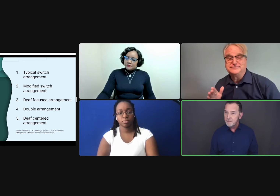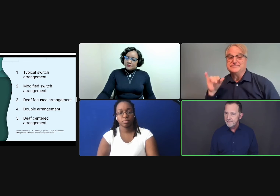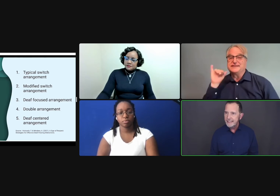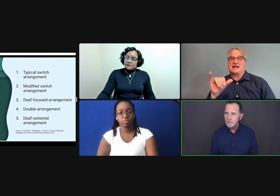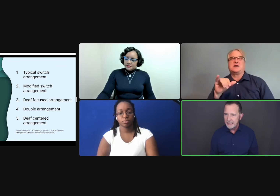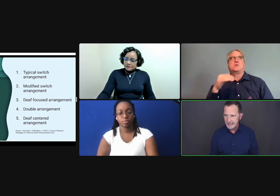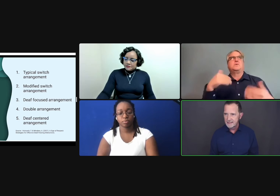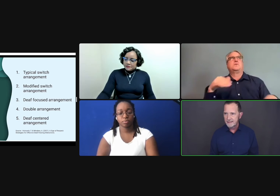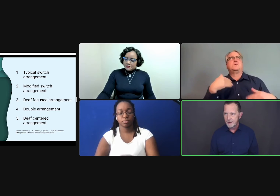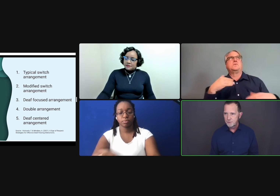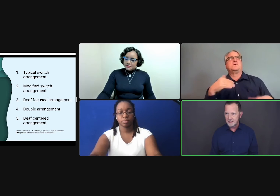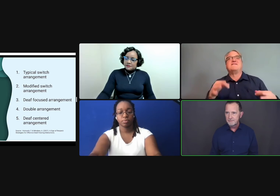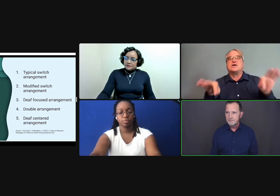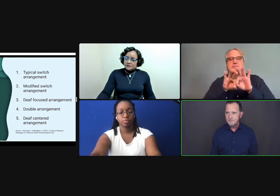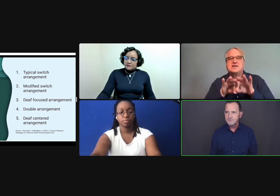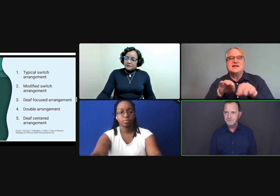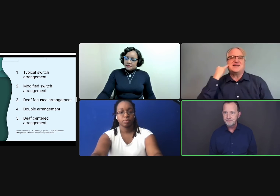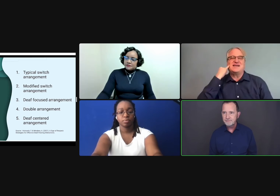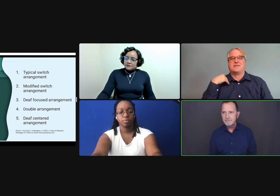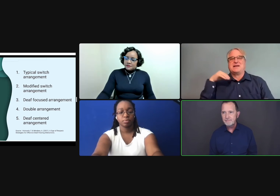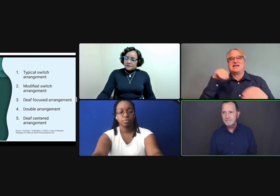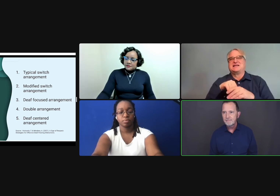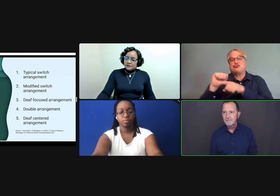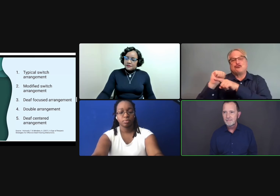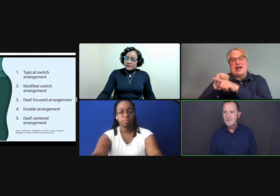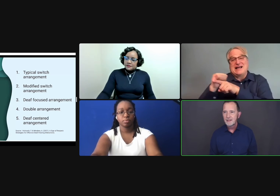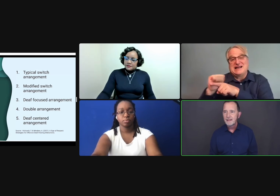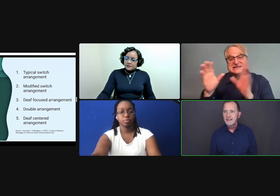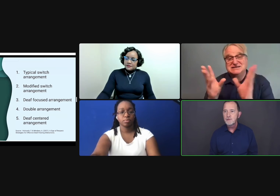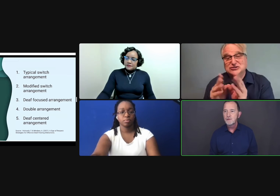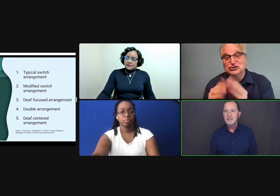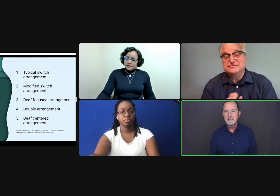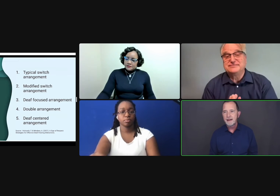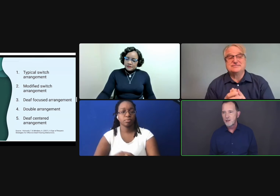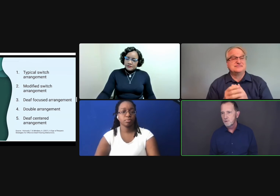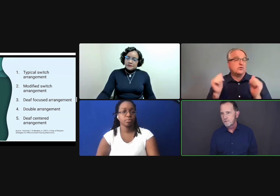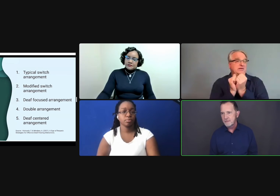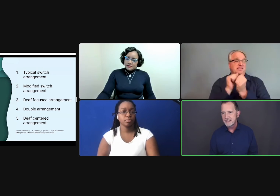would be feeding me as the deaf person. This would be really valuable for me,